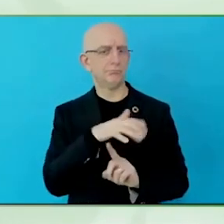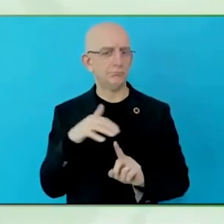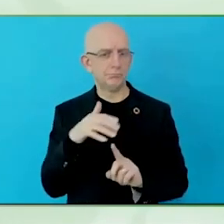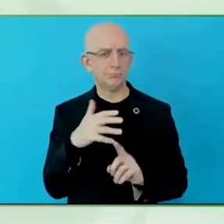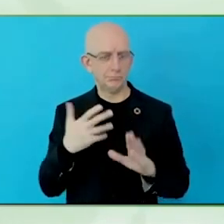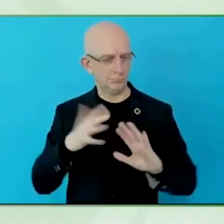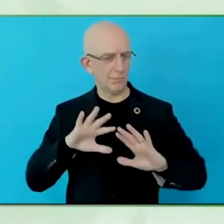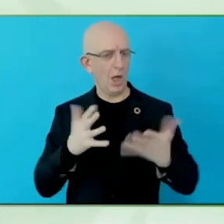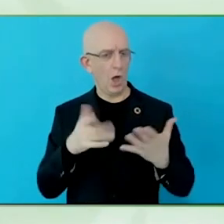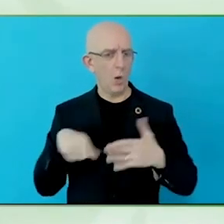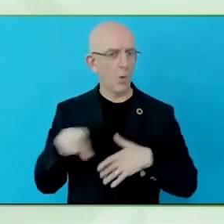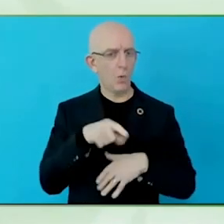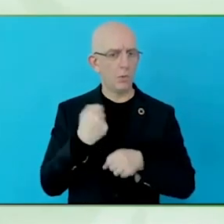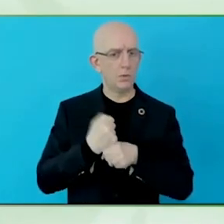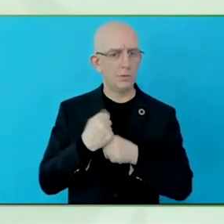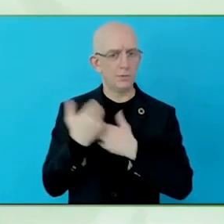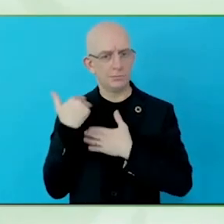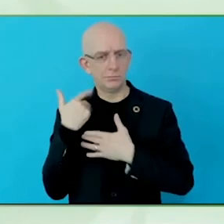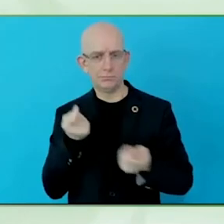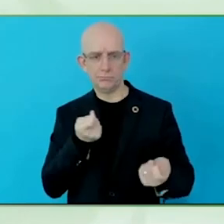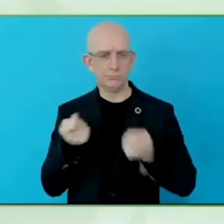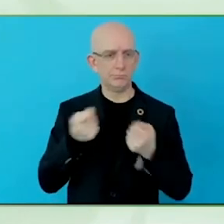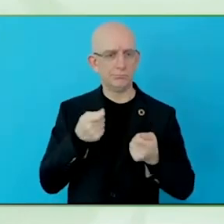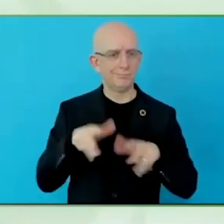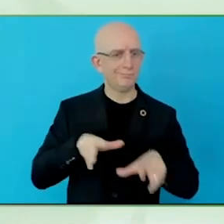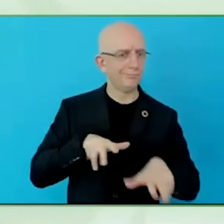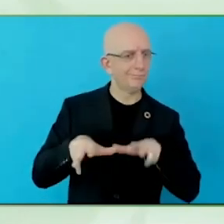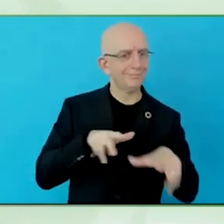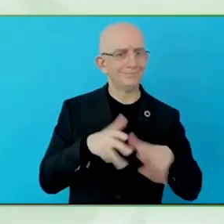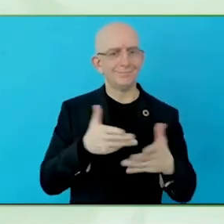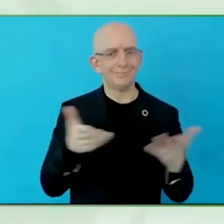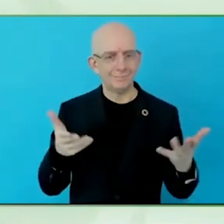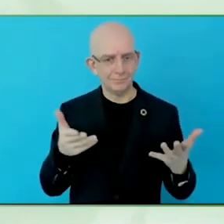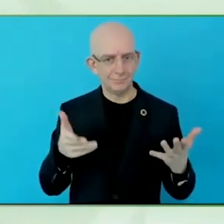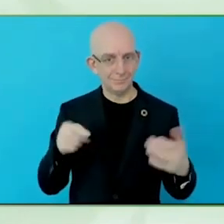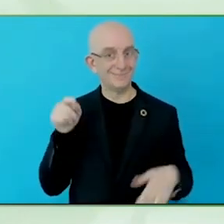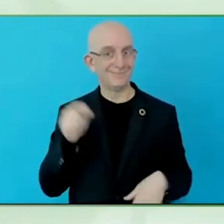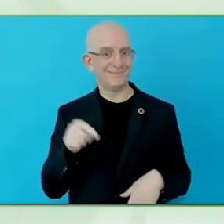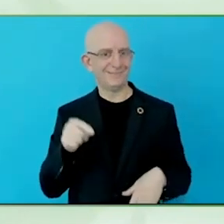our side was to collect all the experiences that we were aware about.